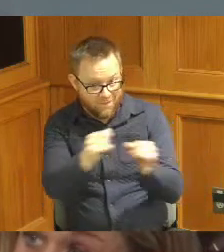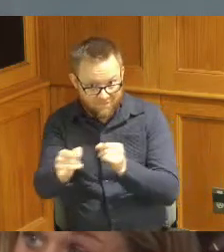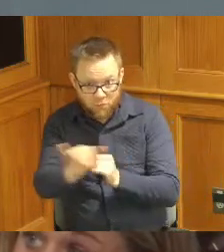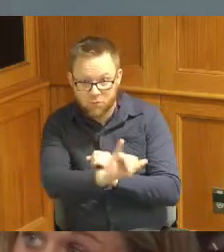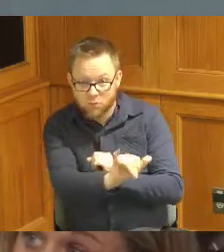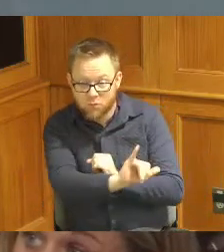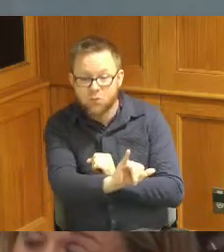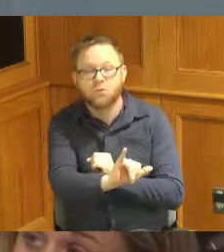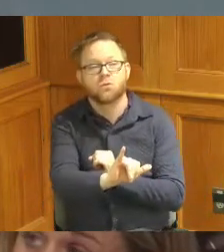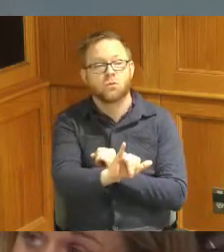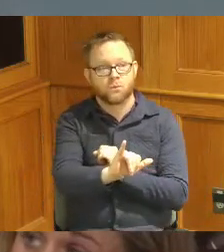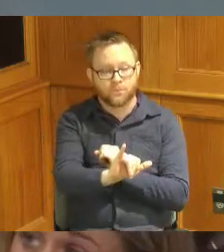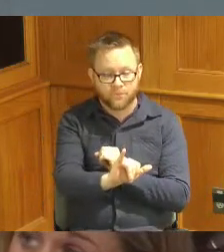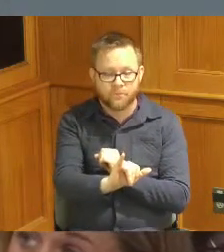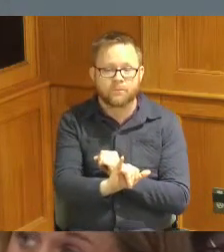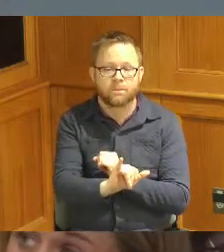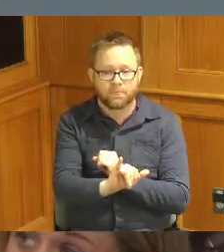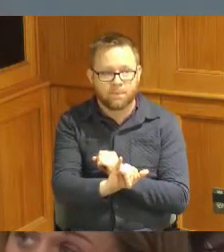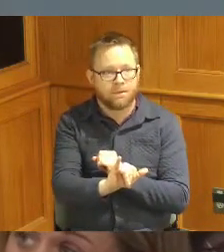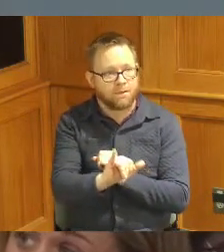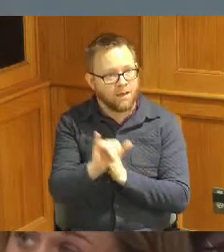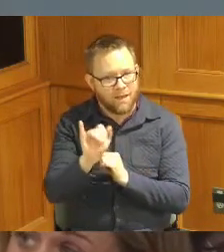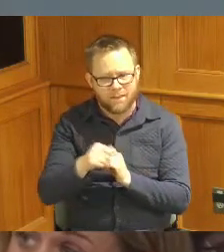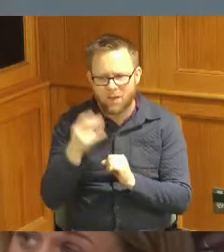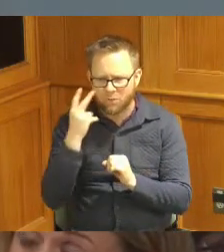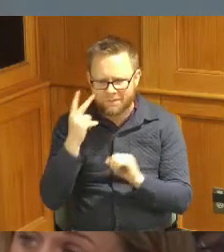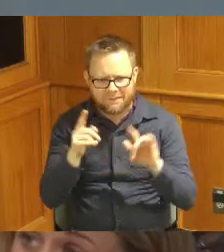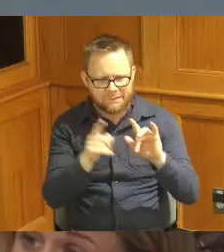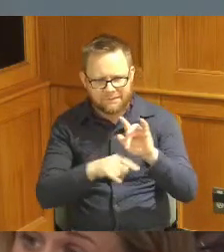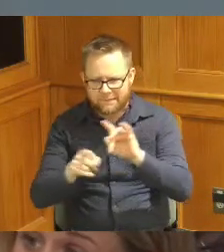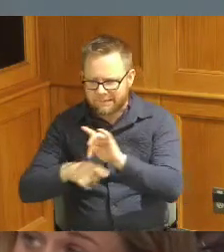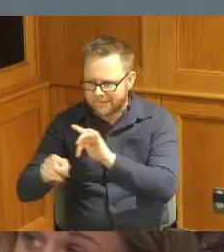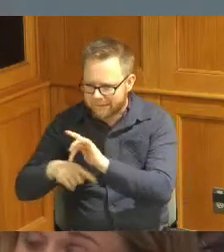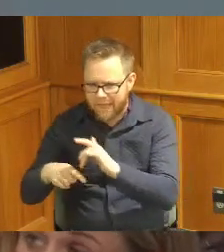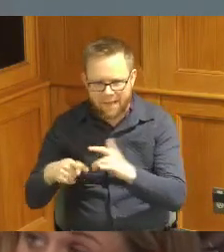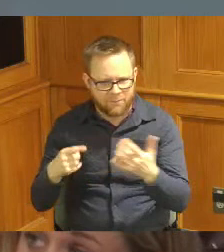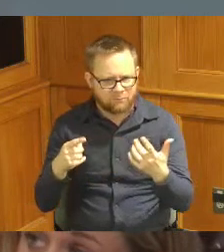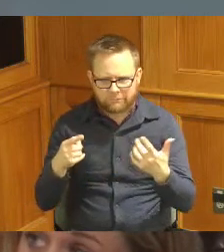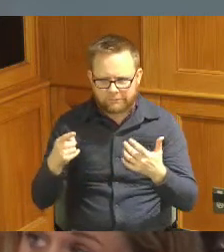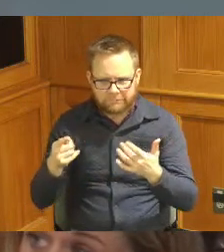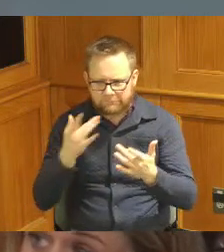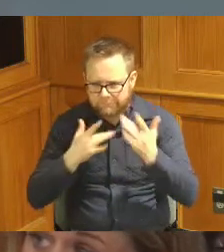well as for the the gaps that we have right now with medical assistance in our in our community